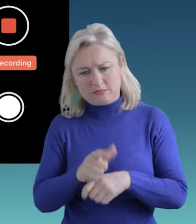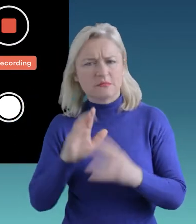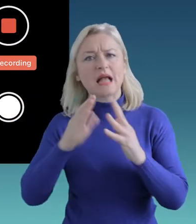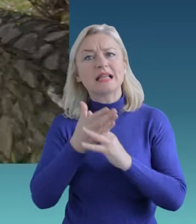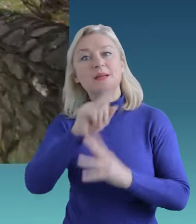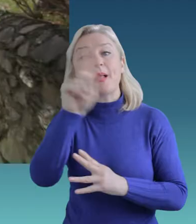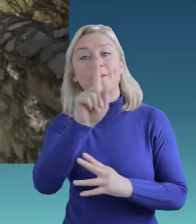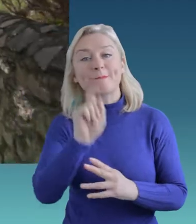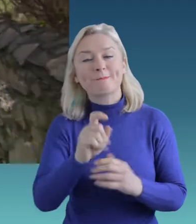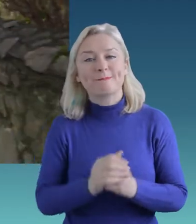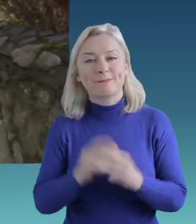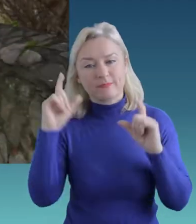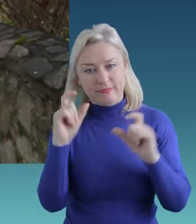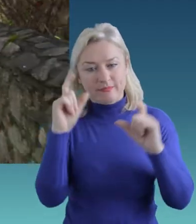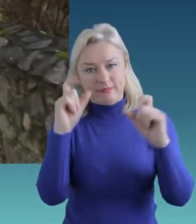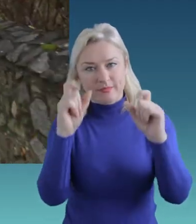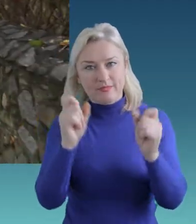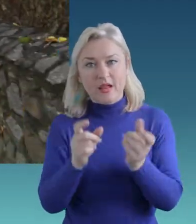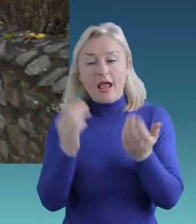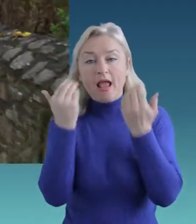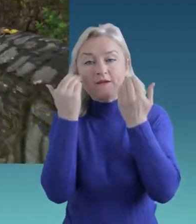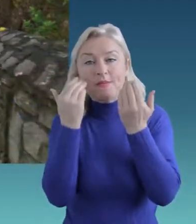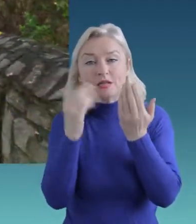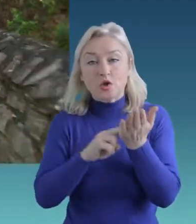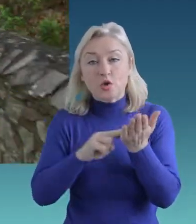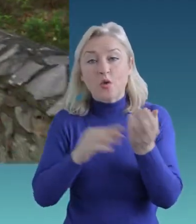and then this can be used to generate information to help people.